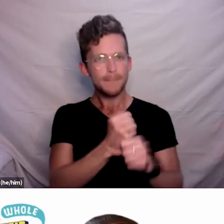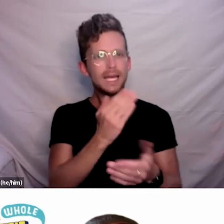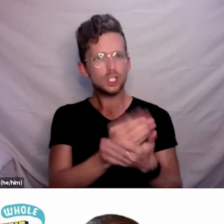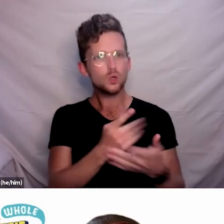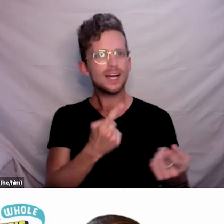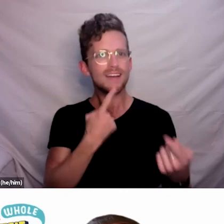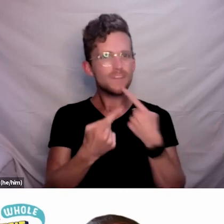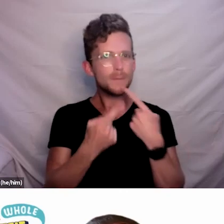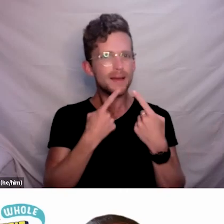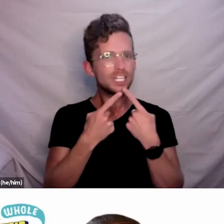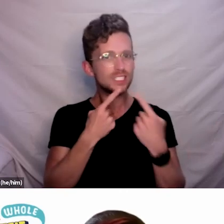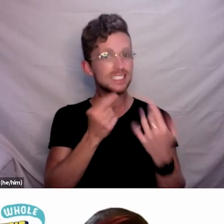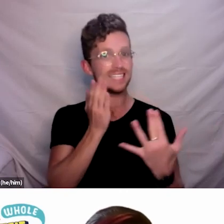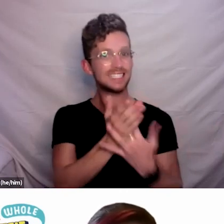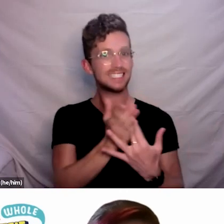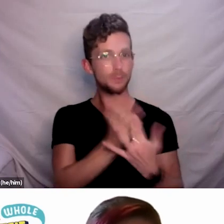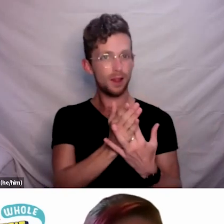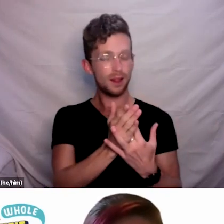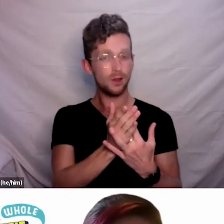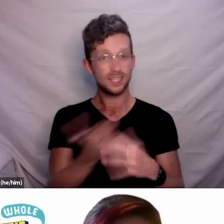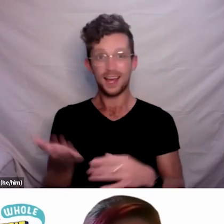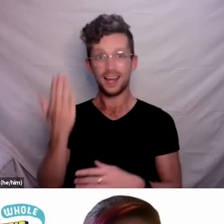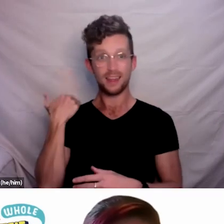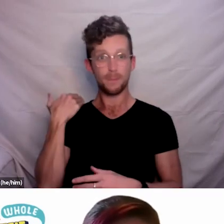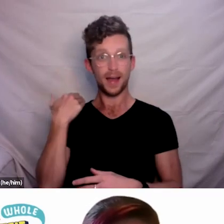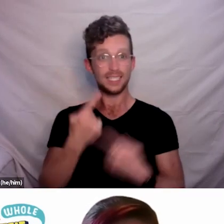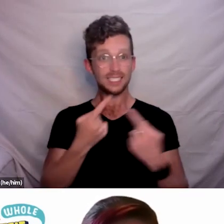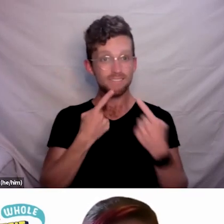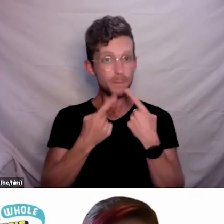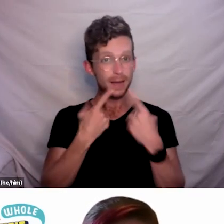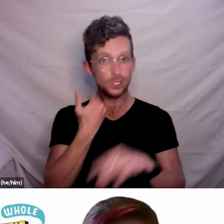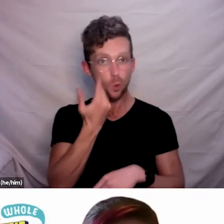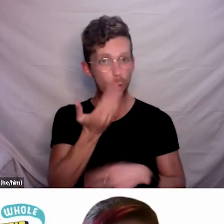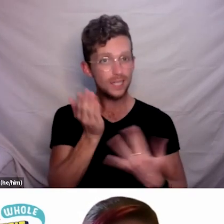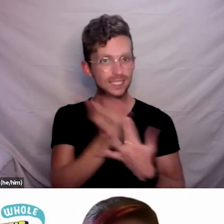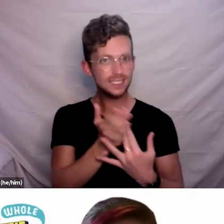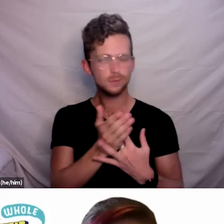Now that hasn’t always happened, and I think that teaches us some lessons for the future,